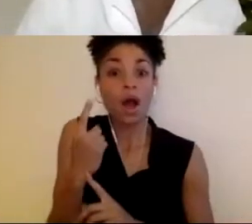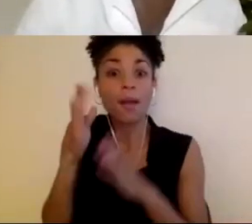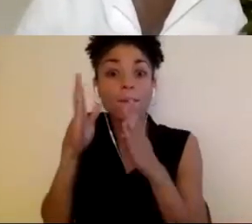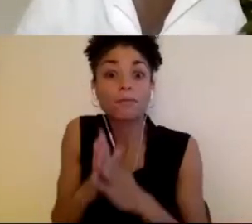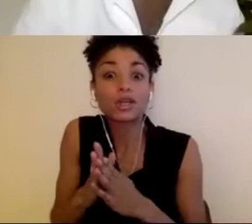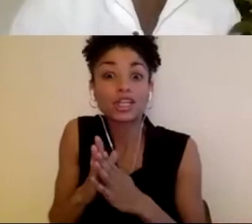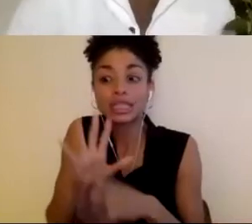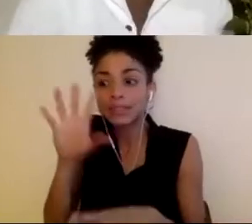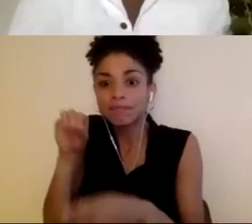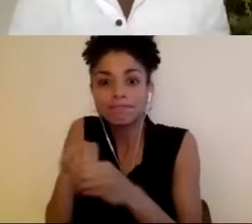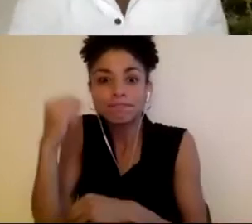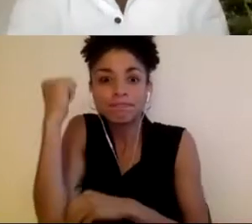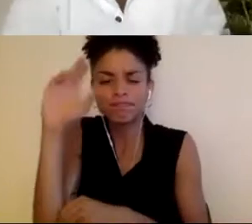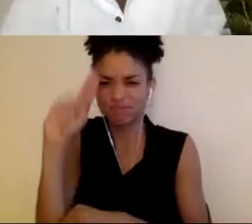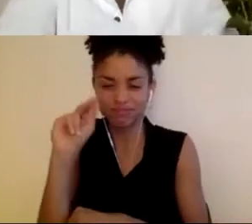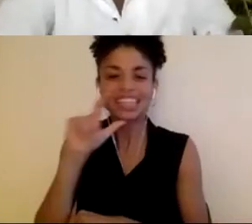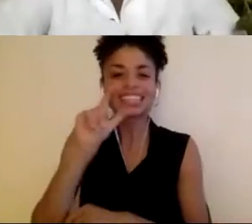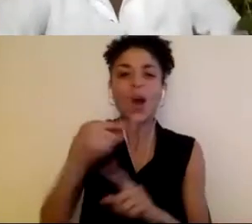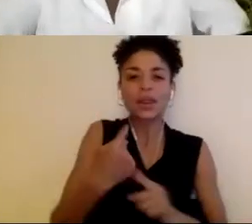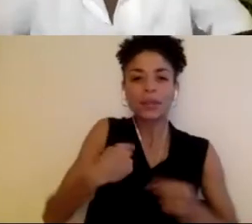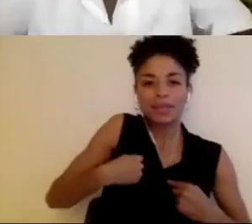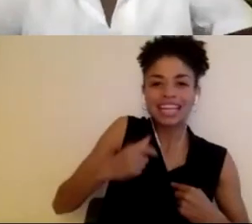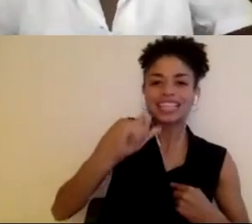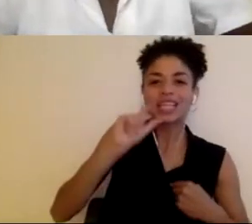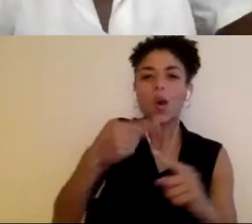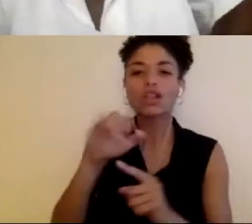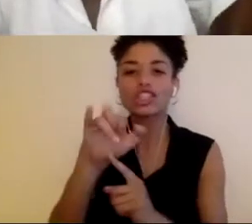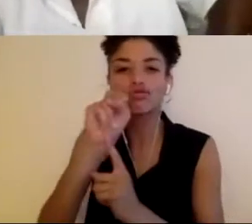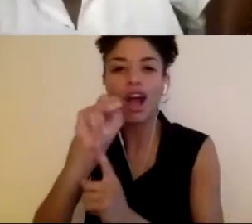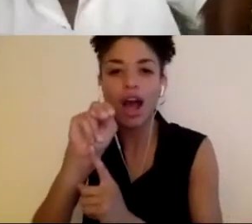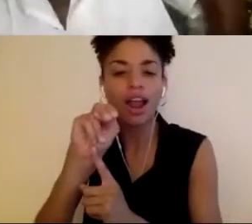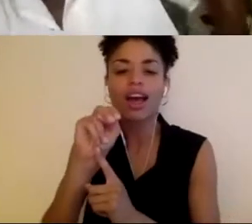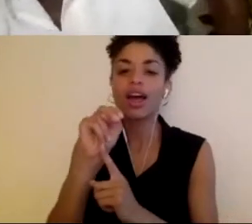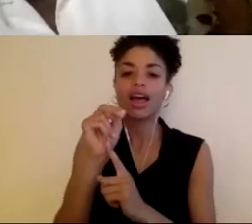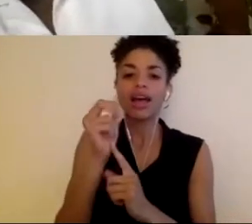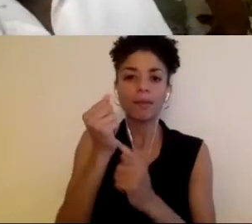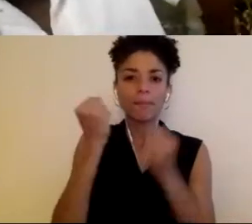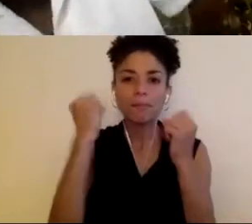It's not just Jerron. There's so much. There's so much rich culture that